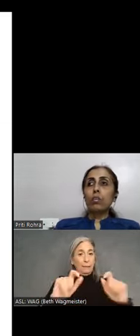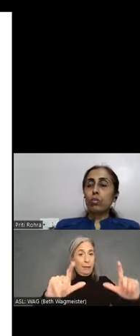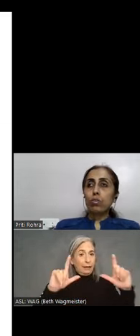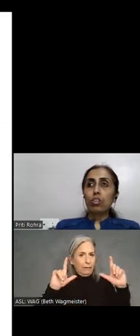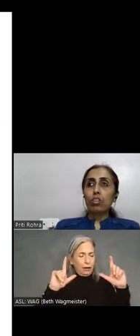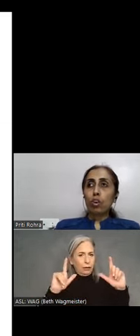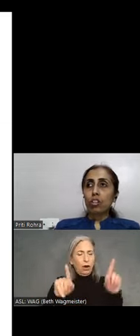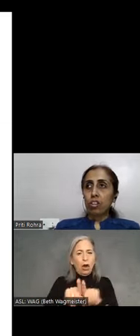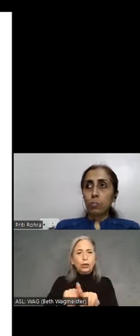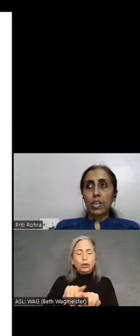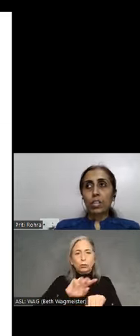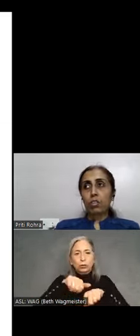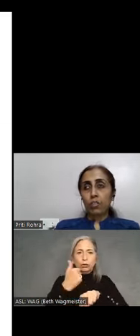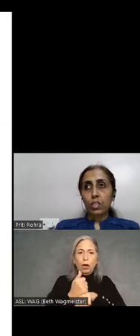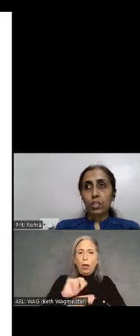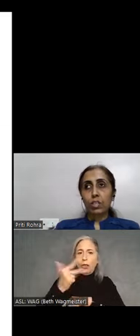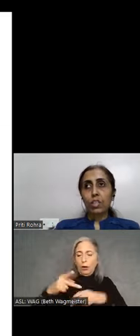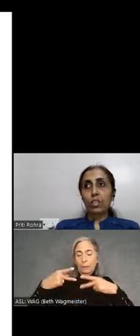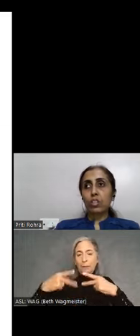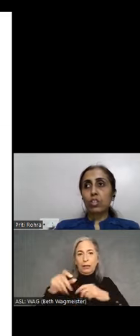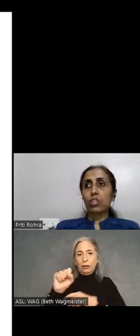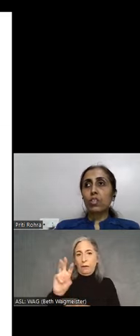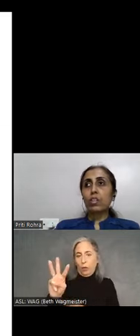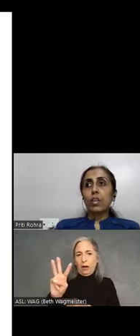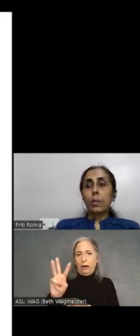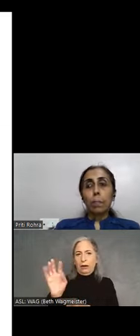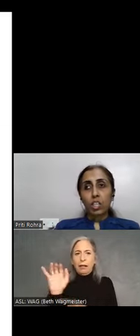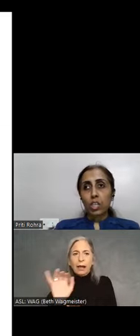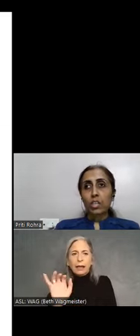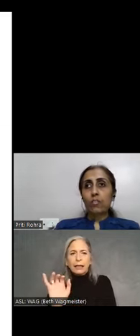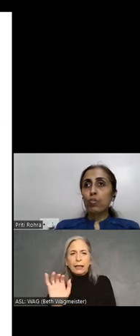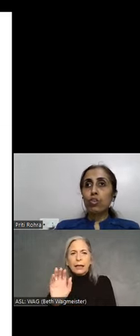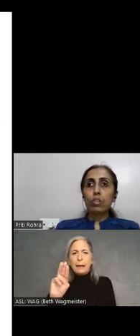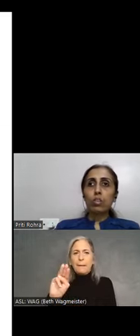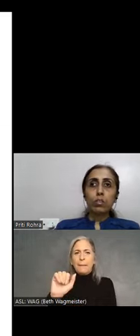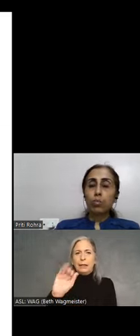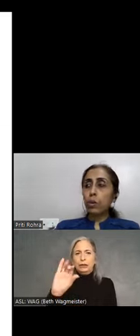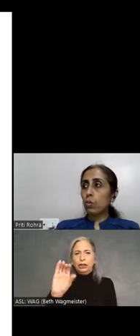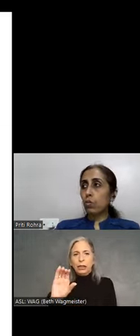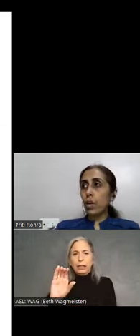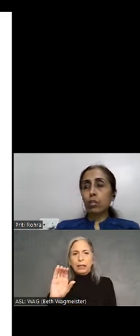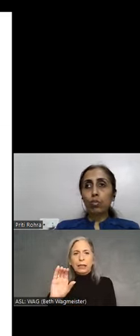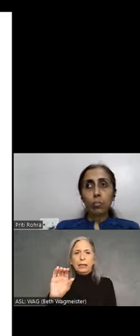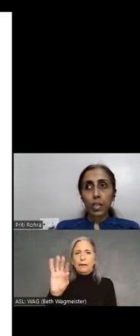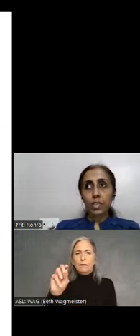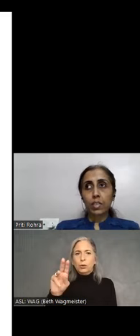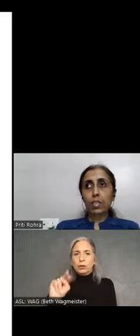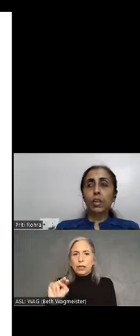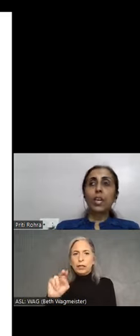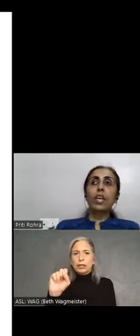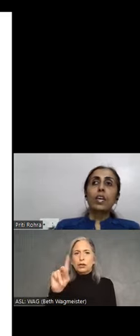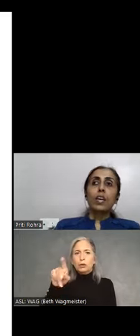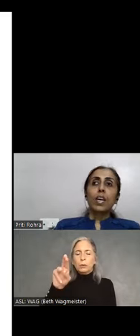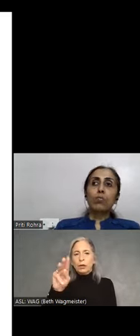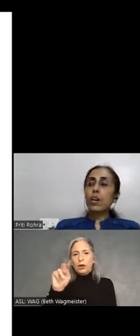also install a third-party software such as Magic, Fusion, Supernova, Zoom text. As far